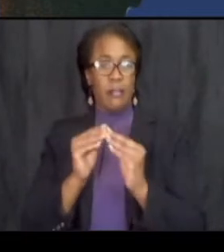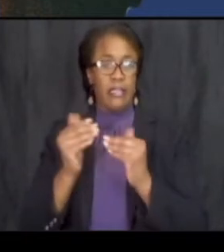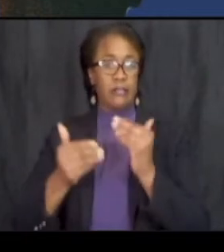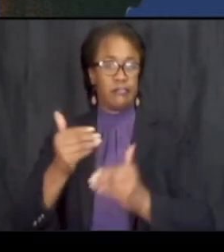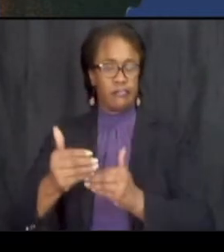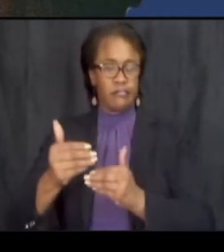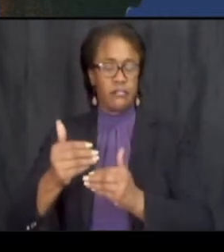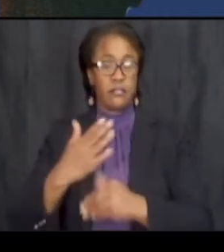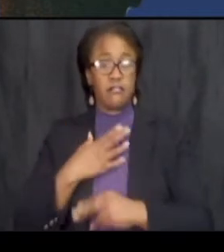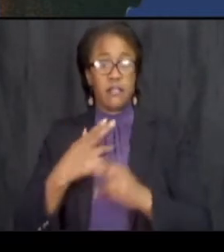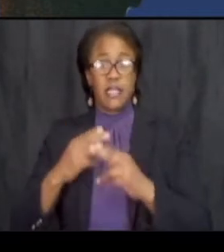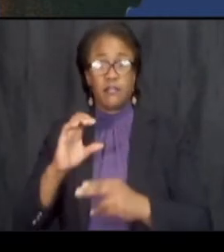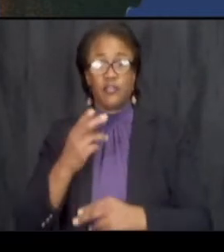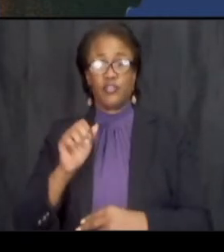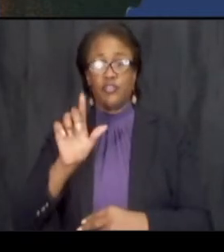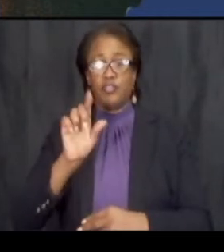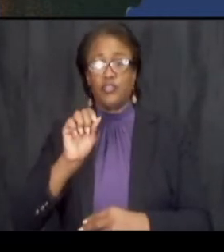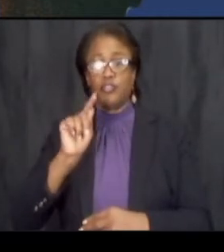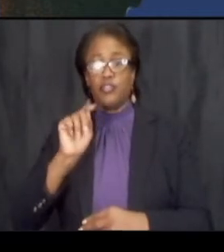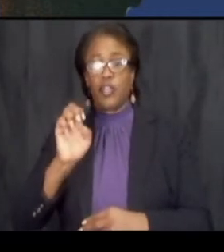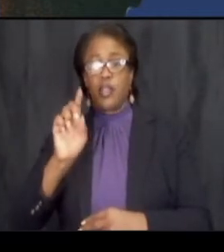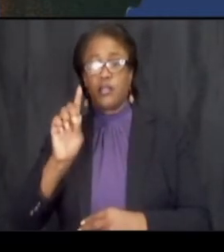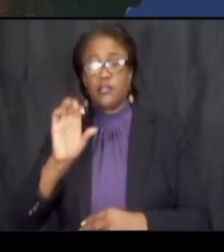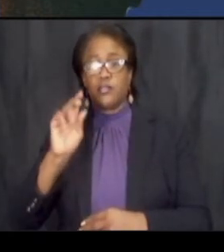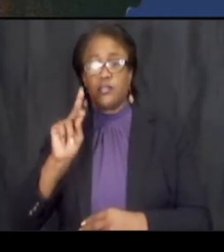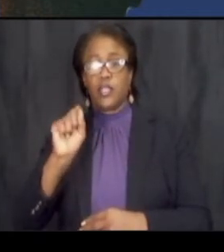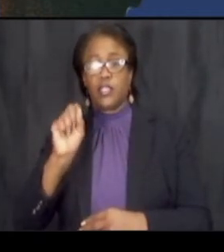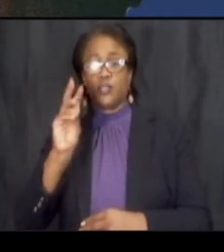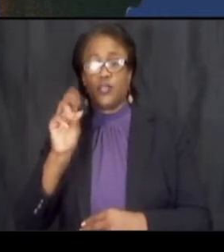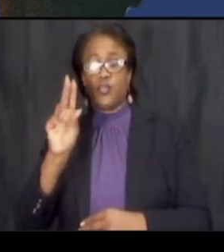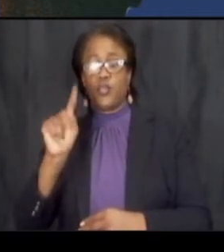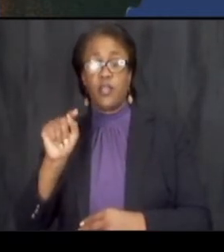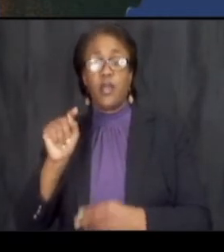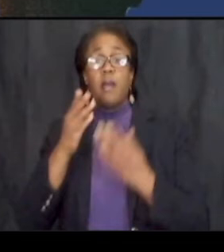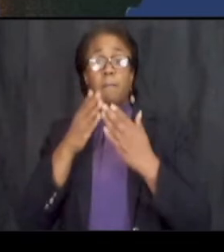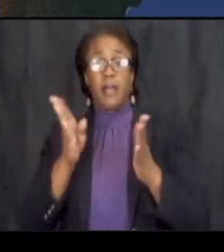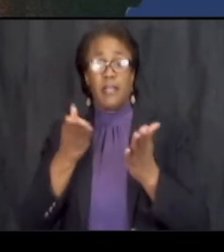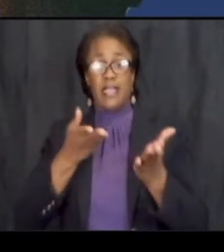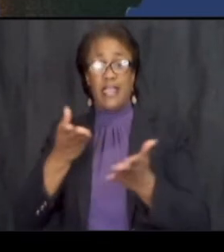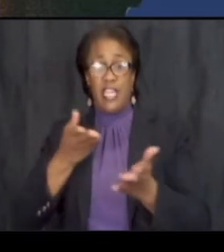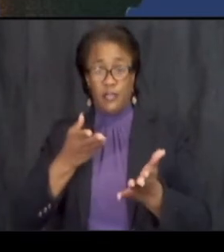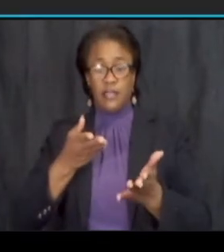my name is charlotte ducksworth i'm with the public engagement team on the project please